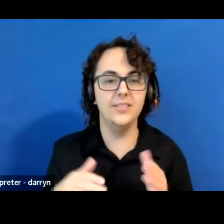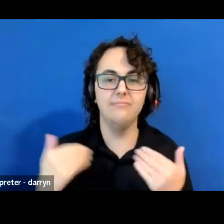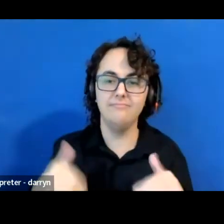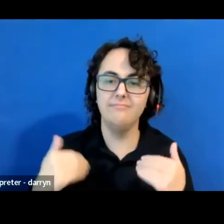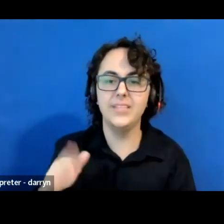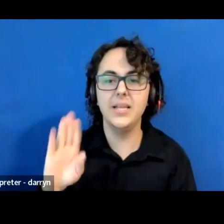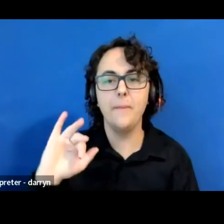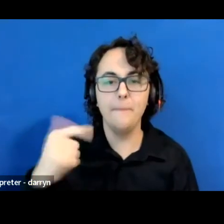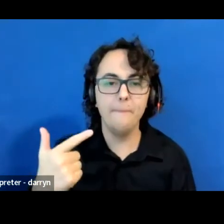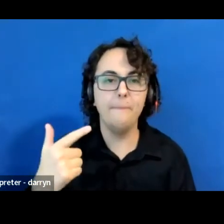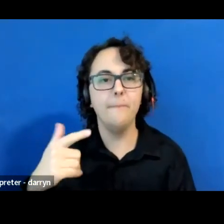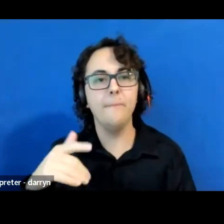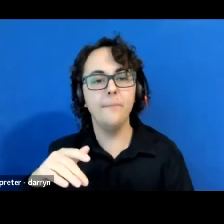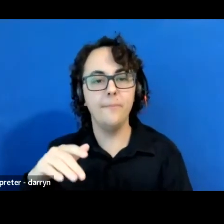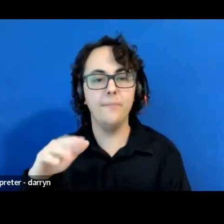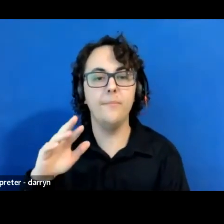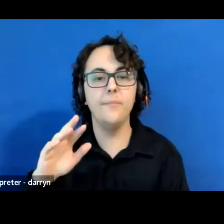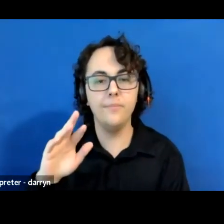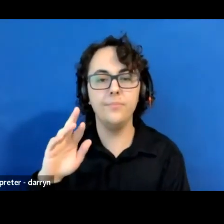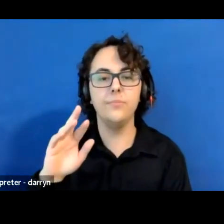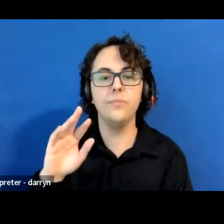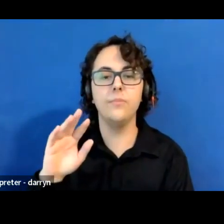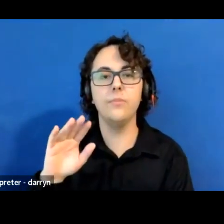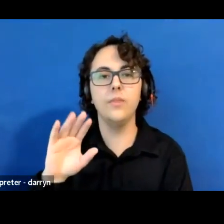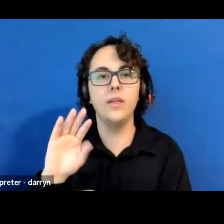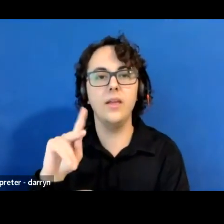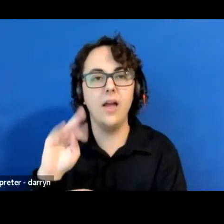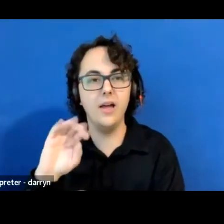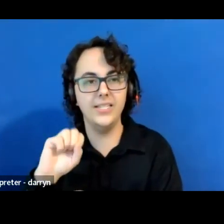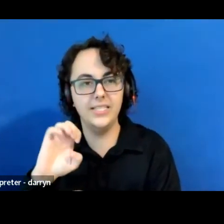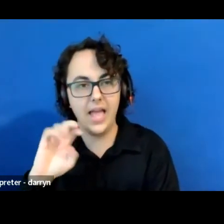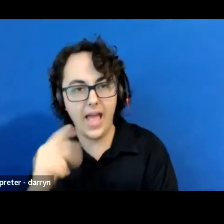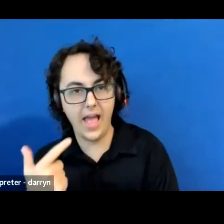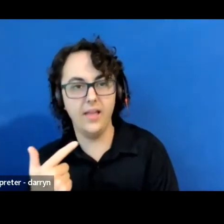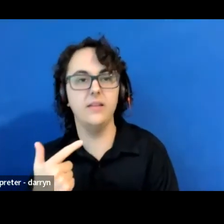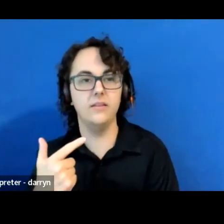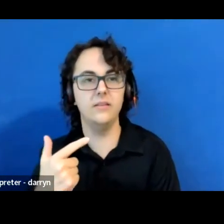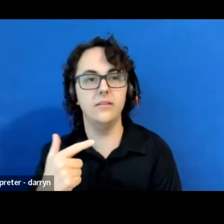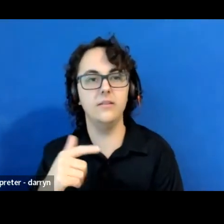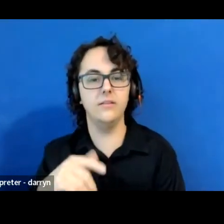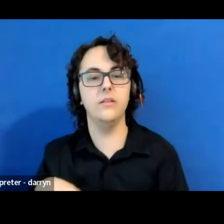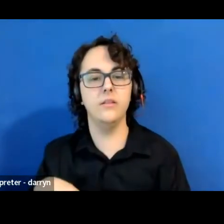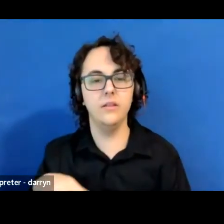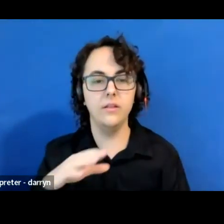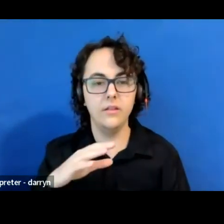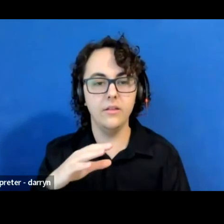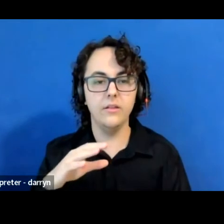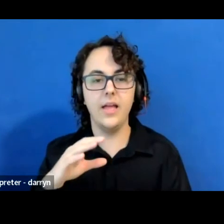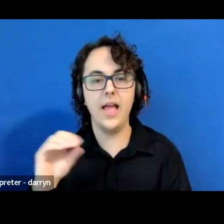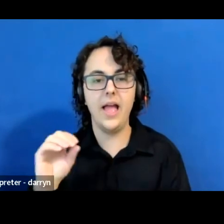and Corrina Schulenberg. So you'll see more of them throughout the day. And the three of us are also responsible